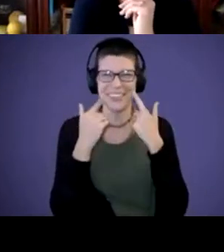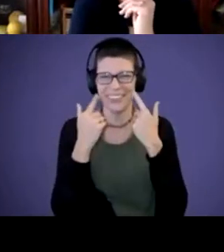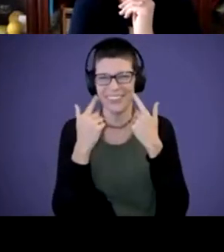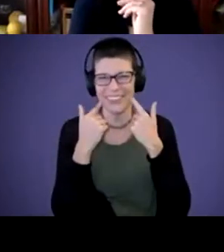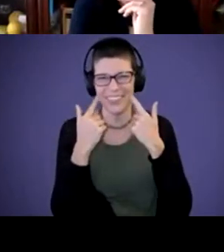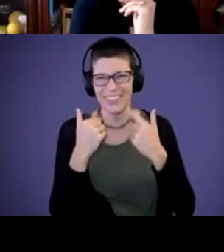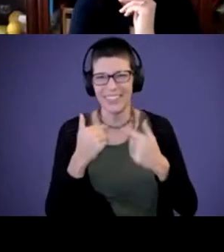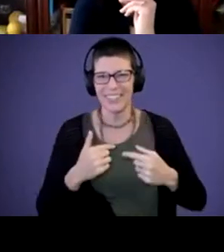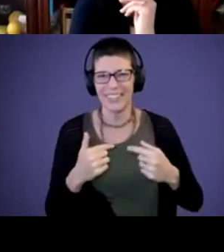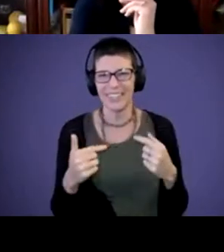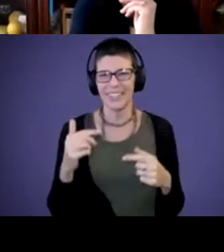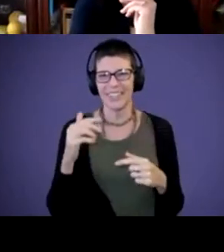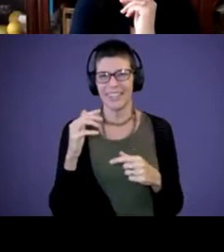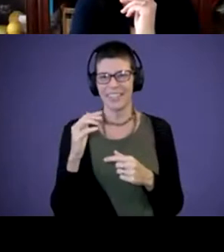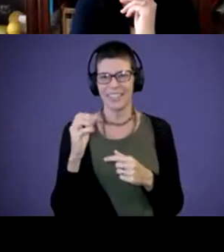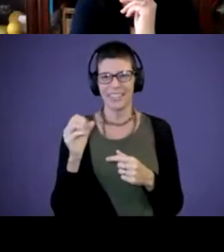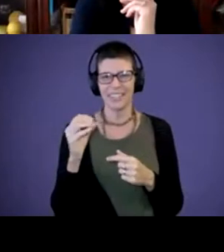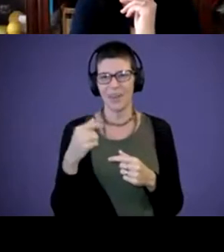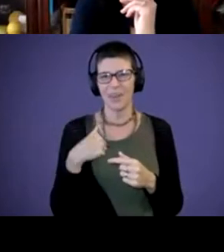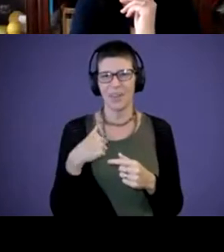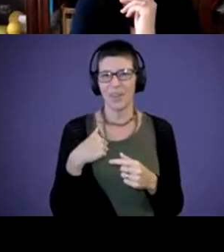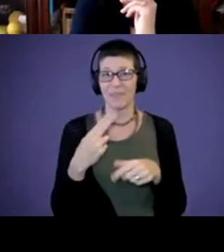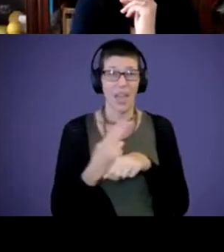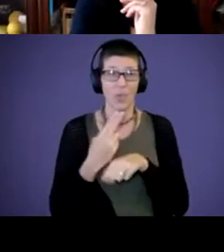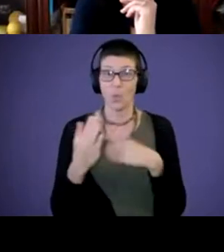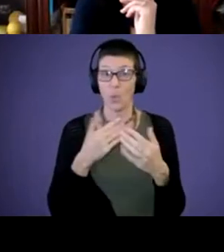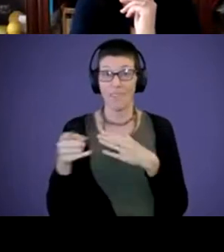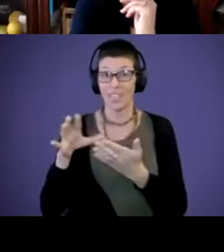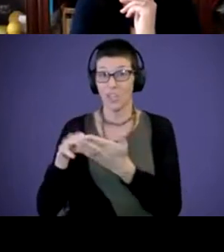And so like I just take whatever he's learning in school and try to